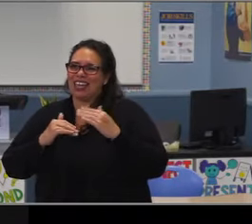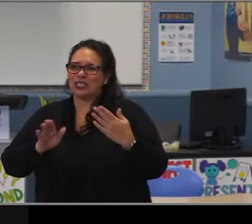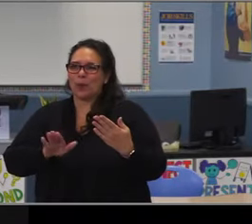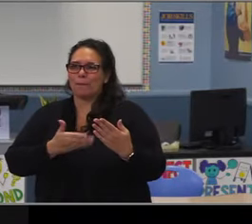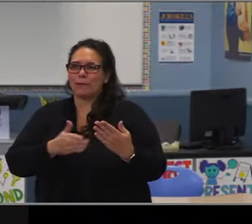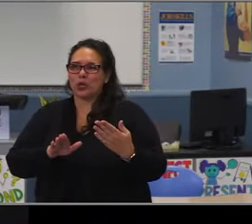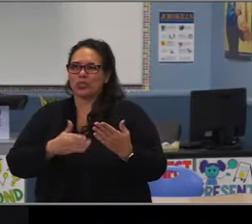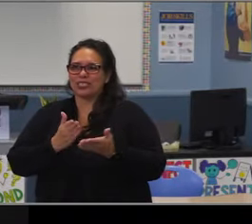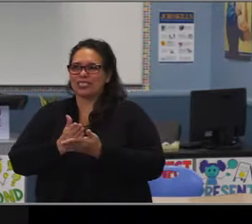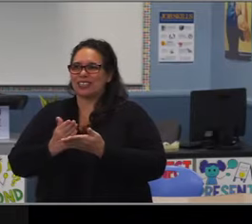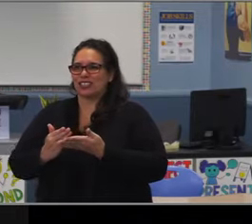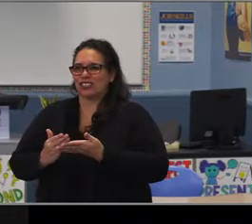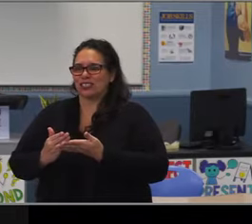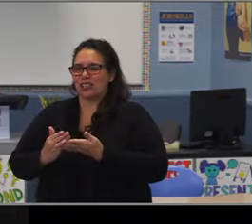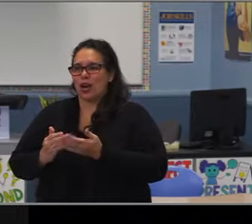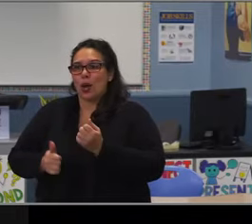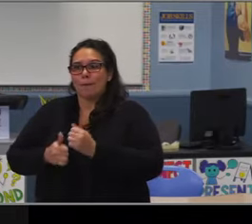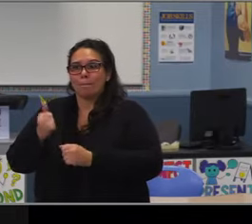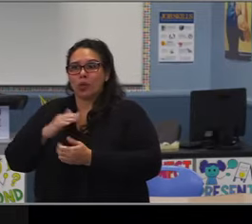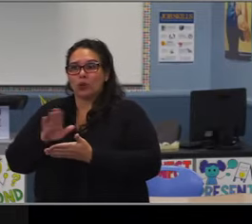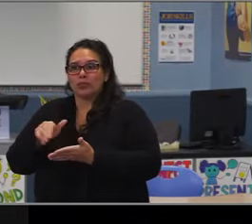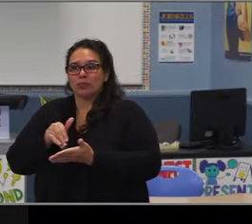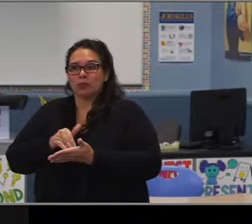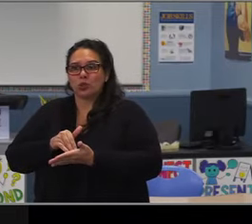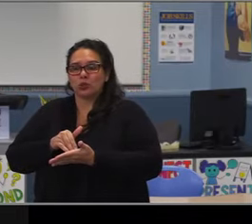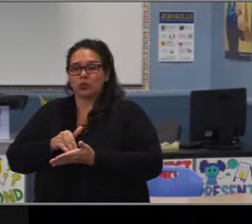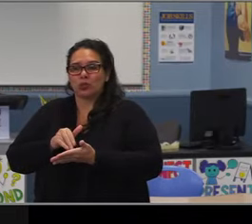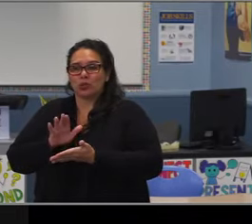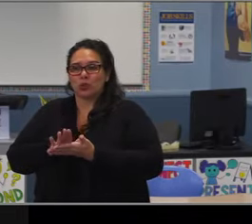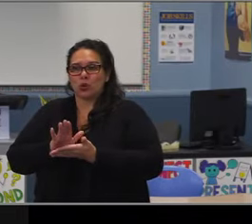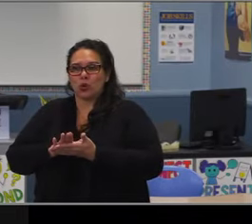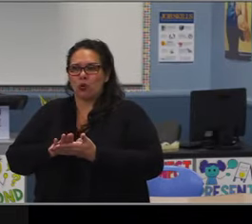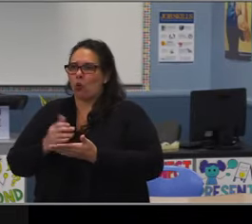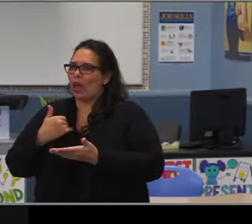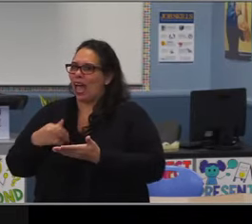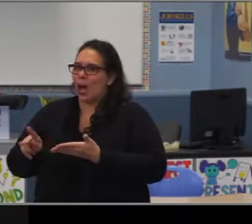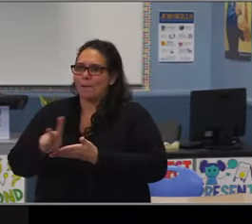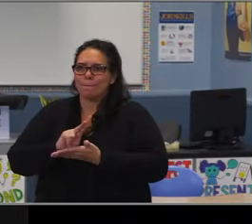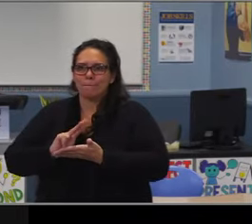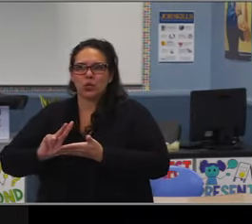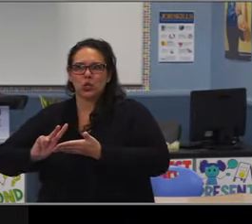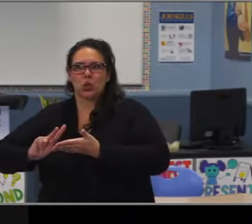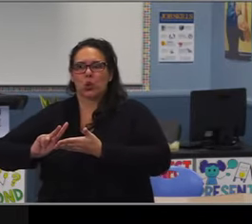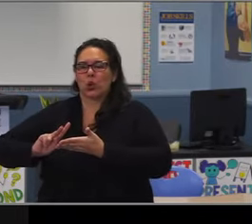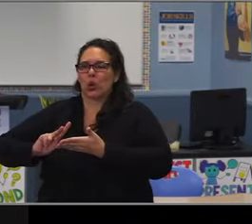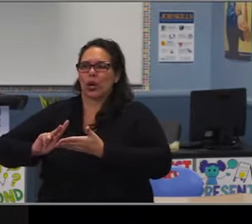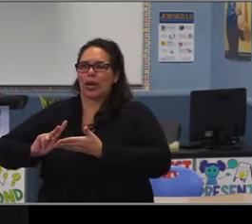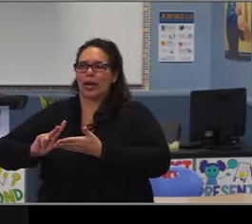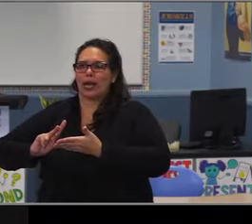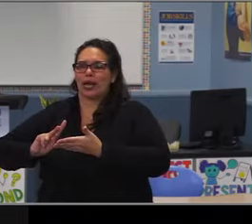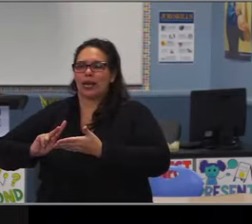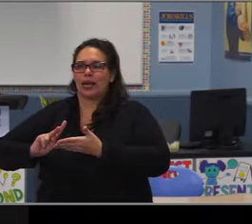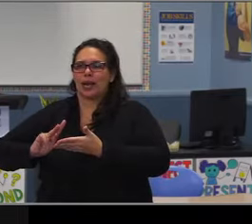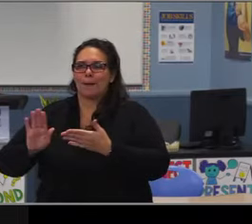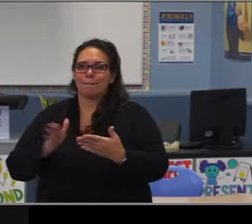And so I've had K-8 teachers really talk about that concern because they see a need and a desire in their students, but just not the opportunity.